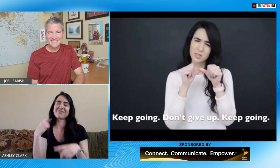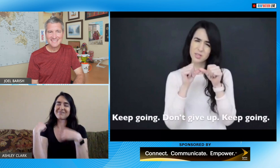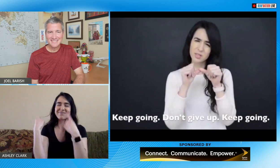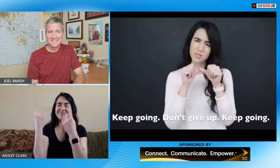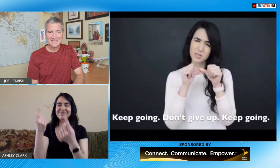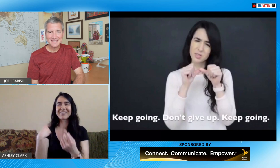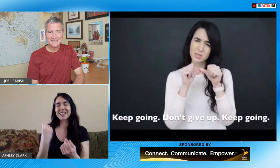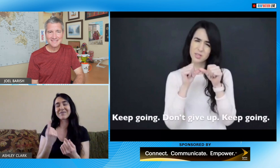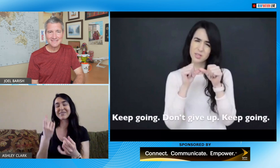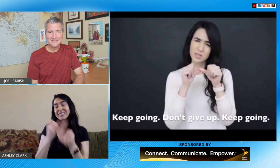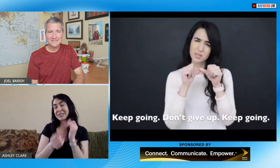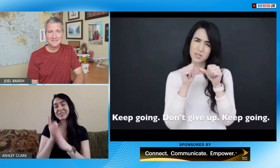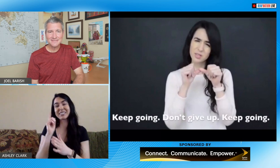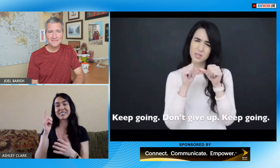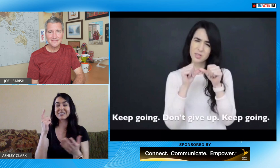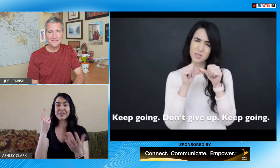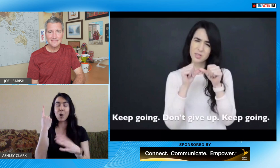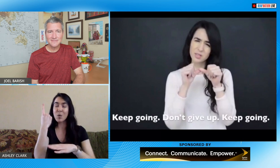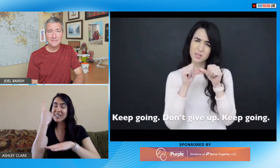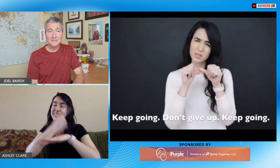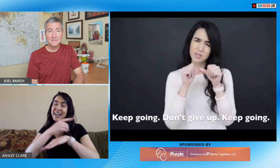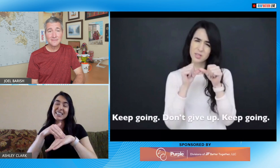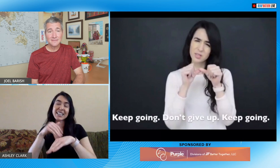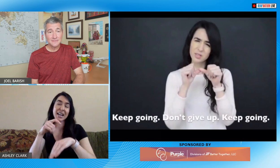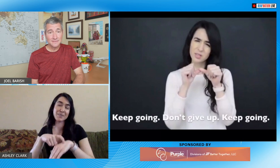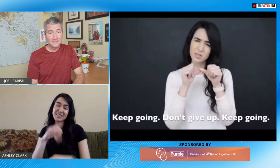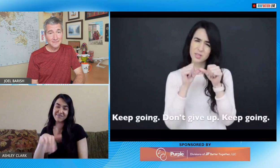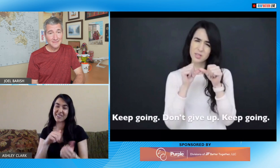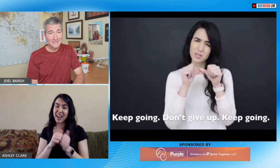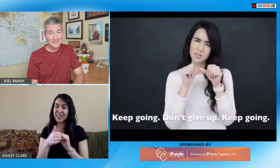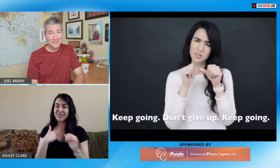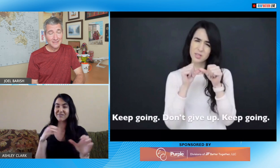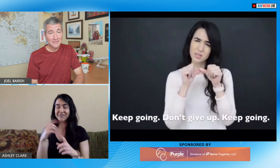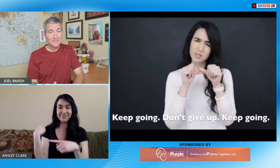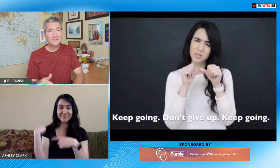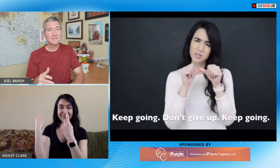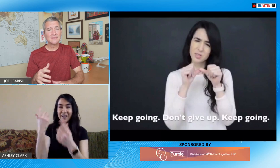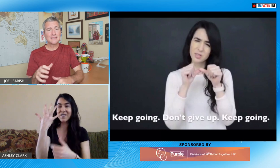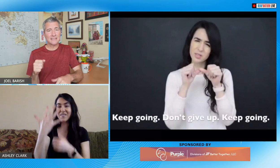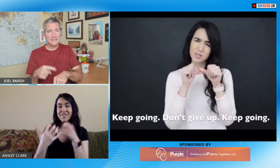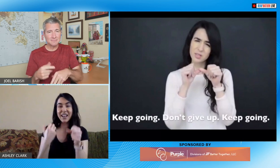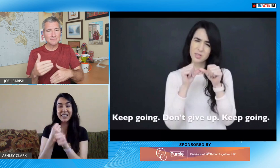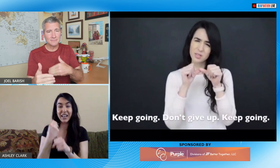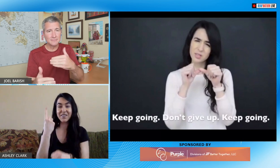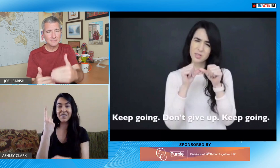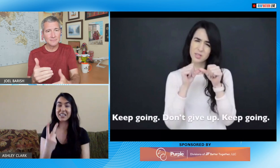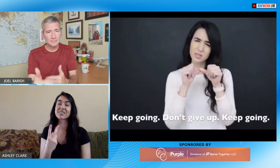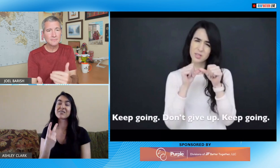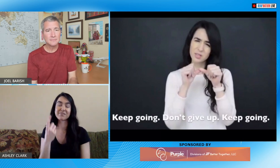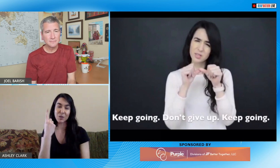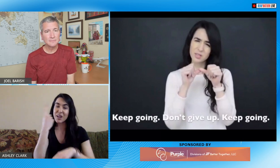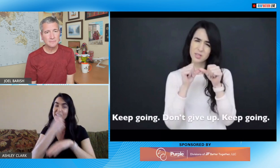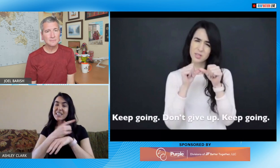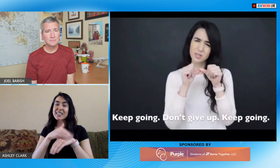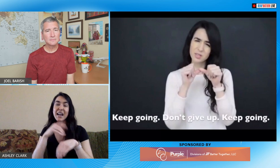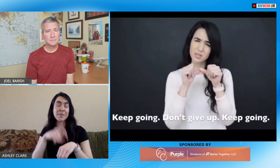I personally will need to work on I typically will just do things last-minute one day at a time and that's how I've operated for five and a half